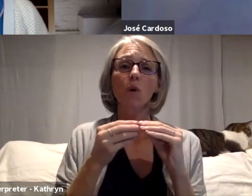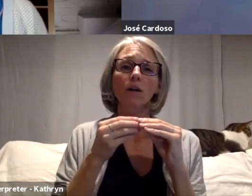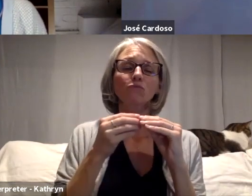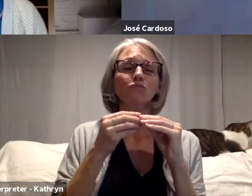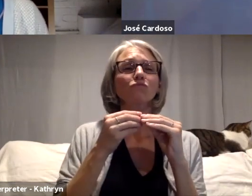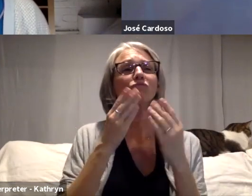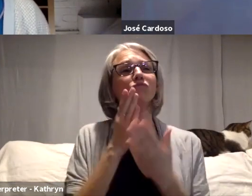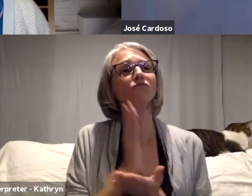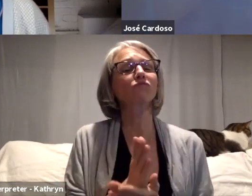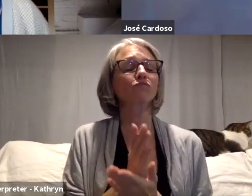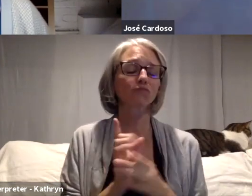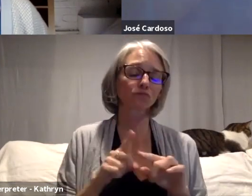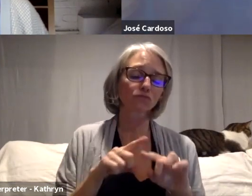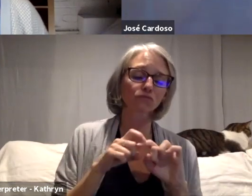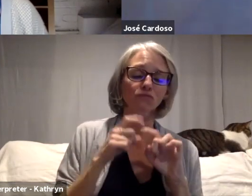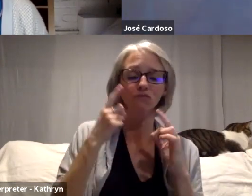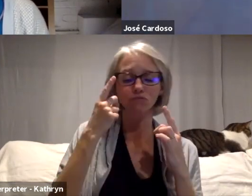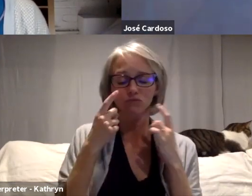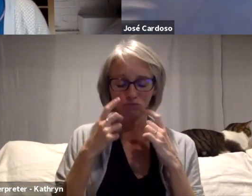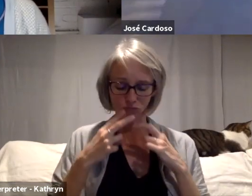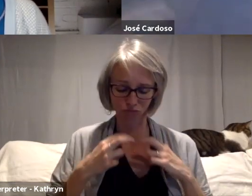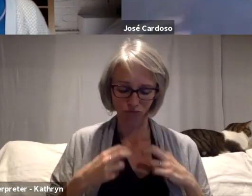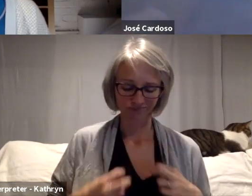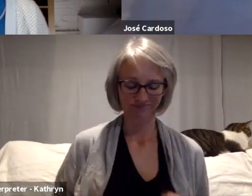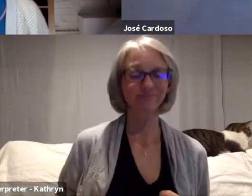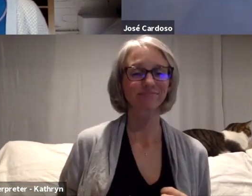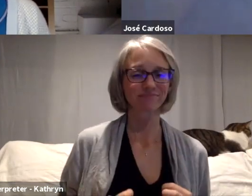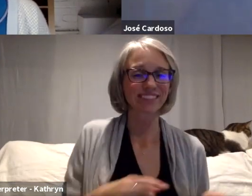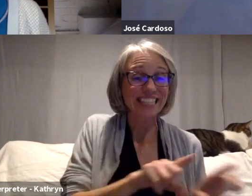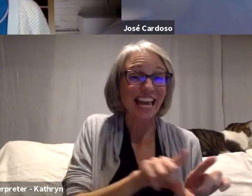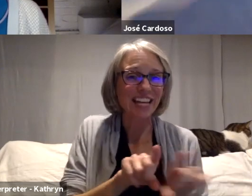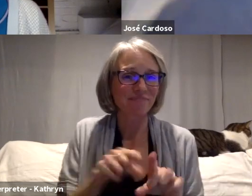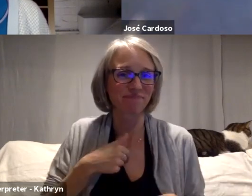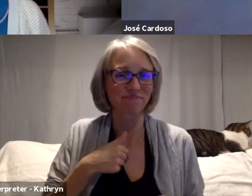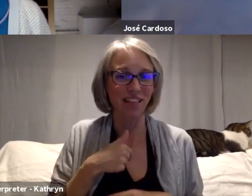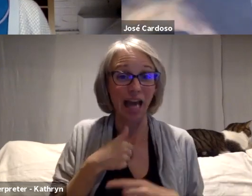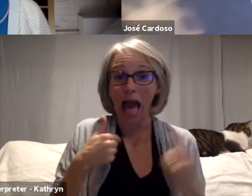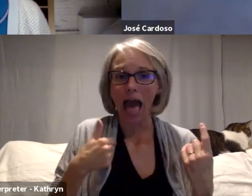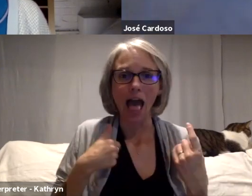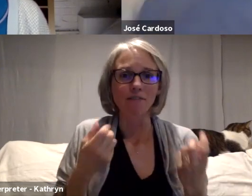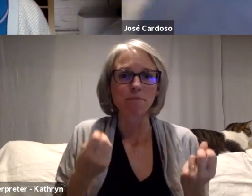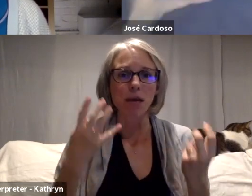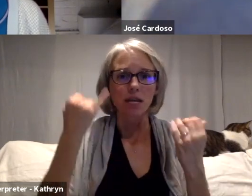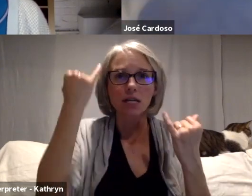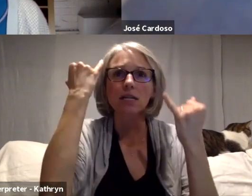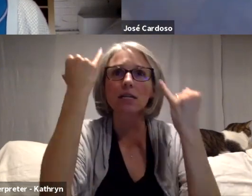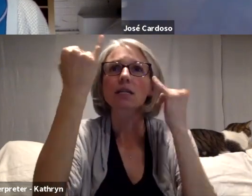And for me, as I said, I was full of images that I was so excited to share in these moments that have no image.